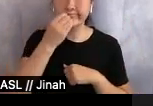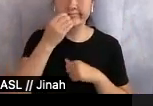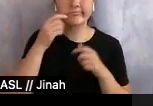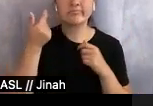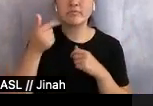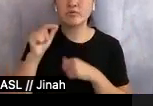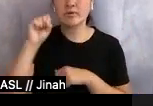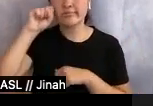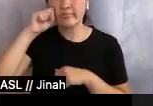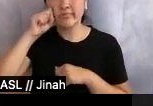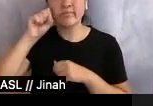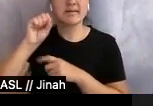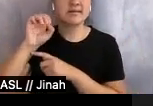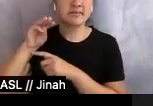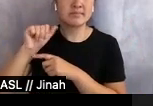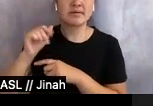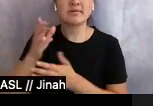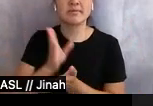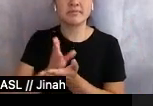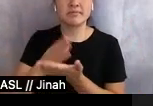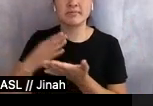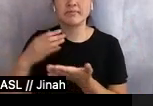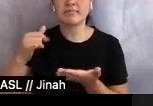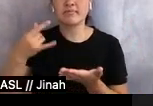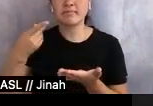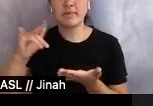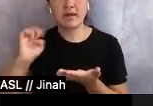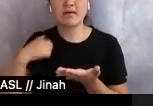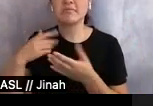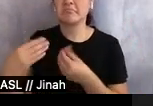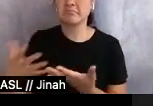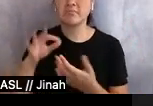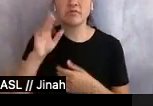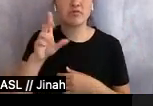And although they offered fried rice and hot and sour soup, at least once a week a staff member